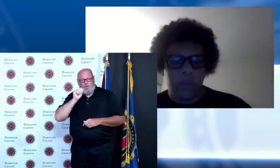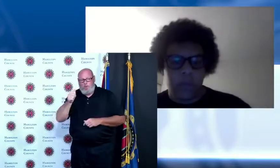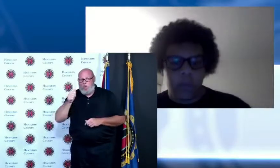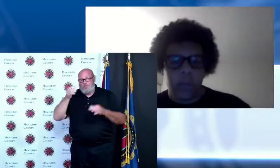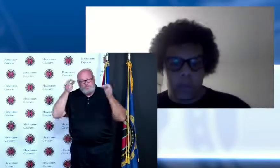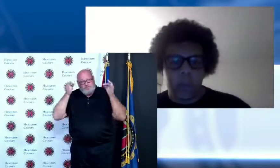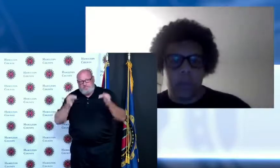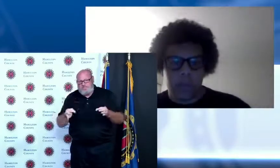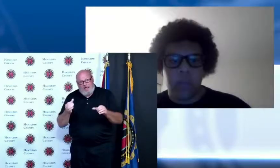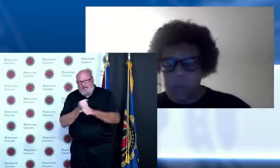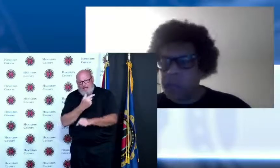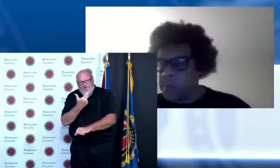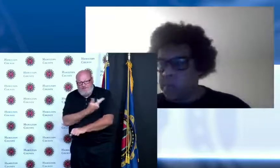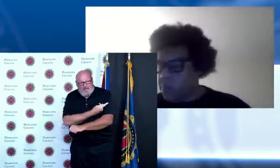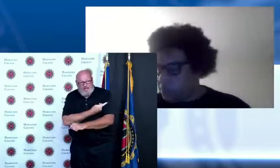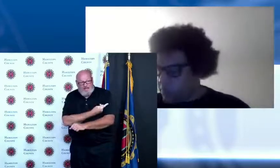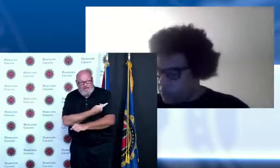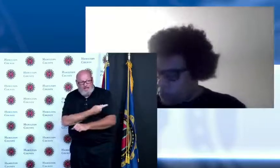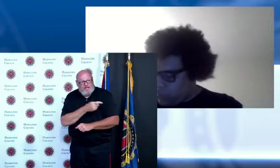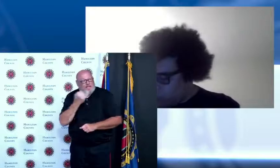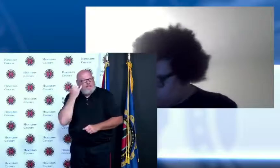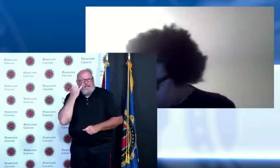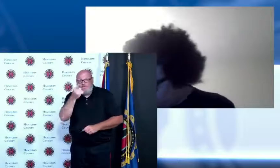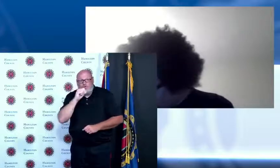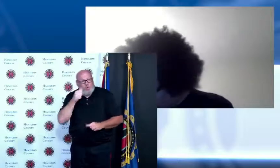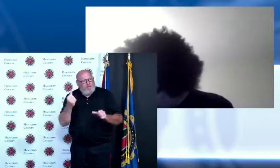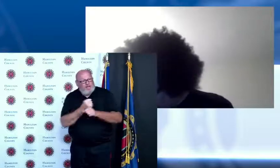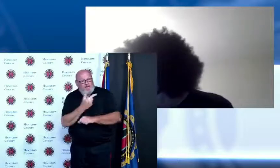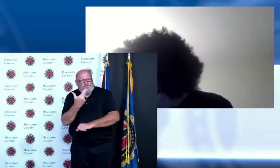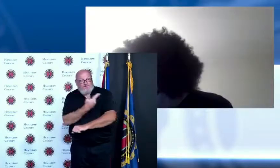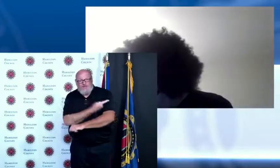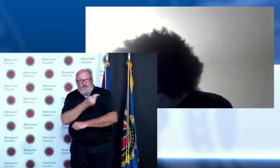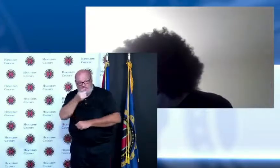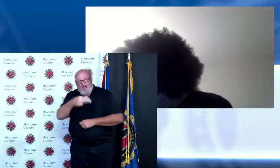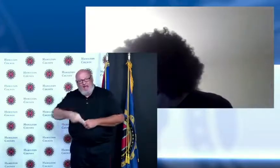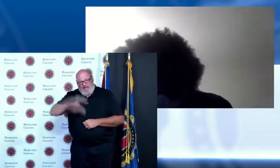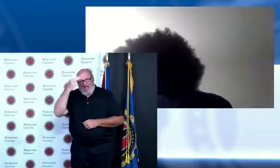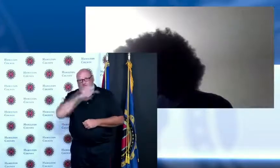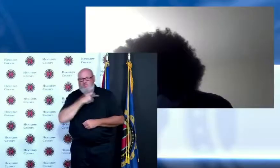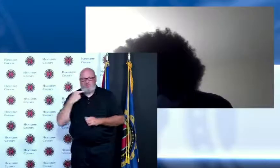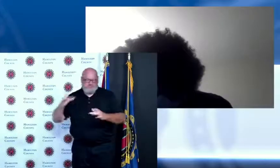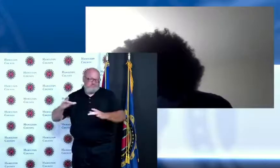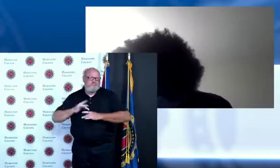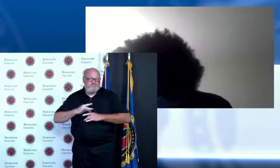to get vaccinated so as a community and as a Public Health team we are watching very closely